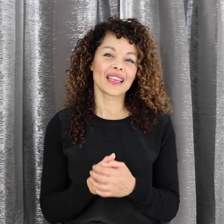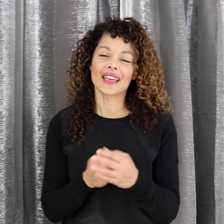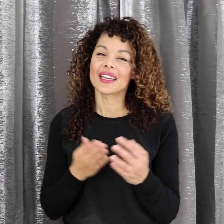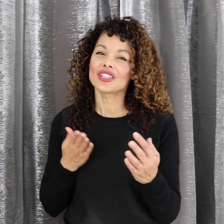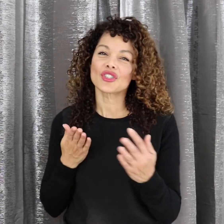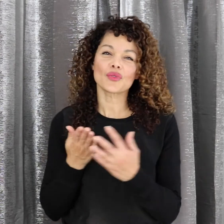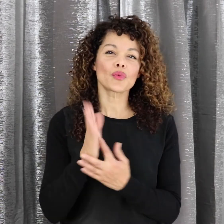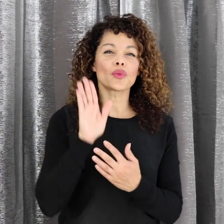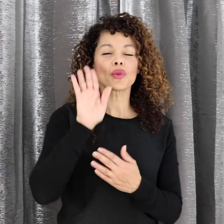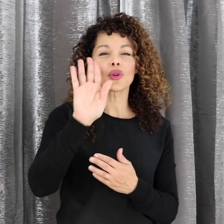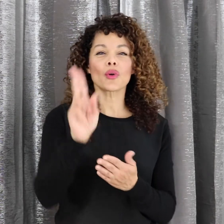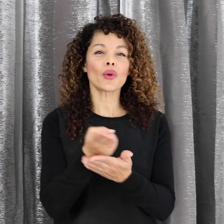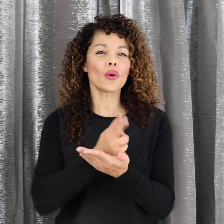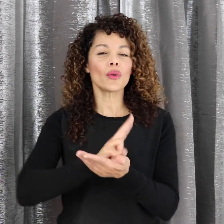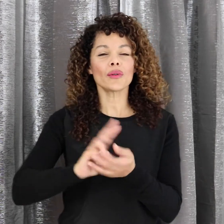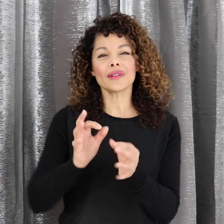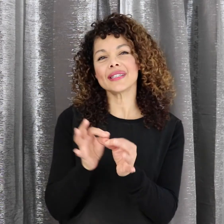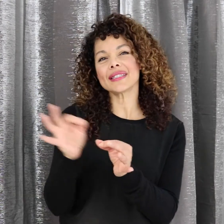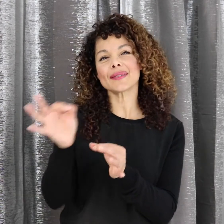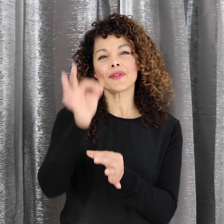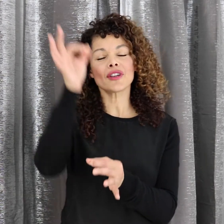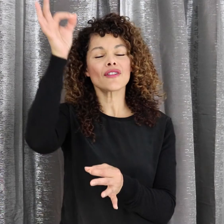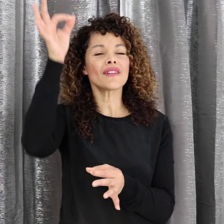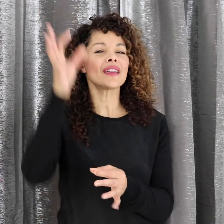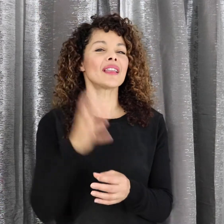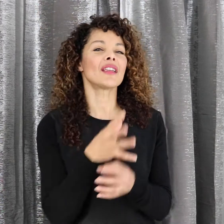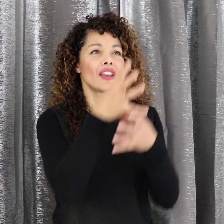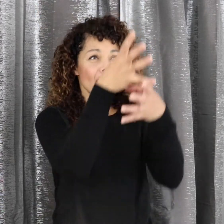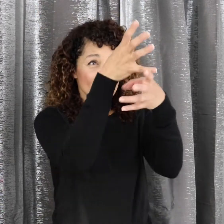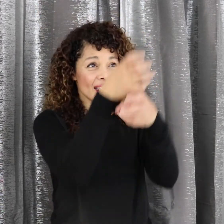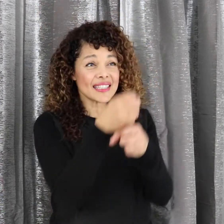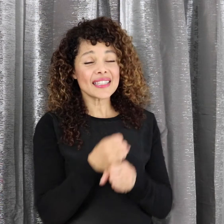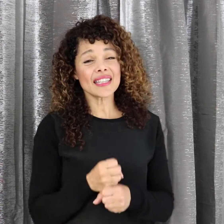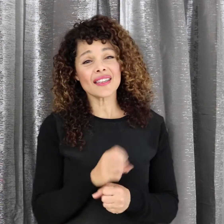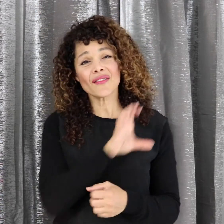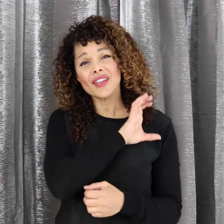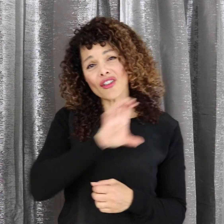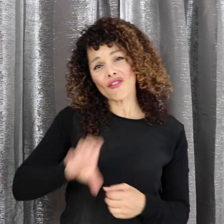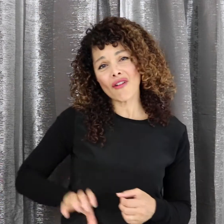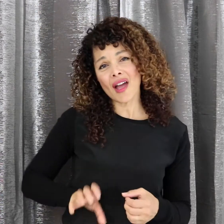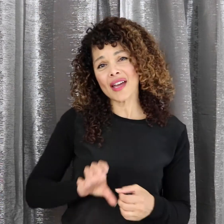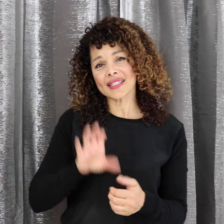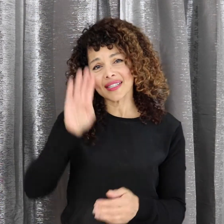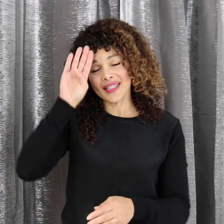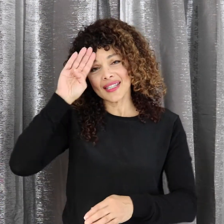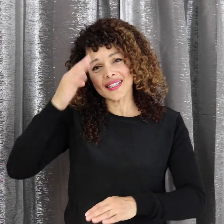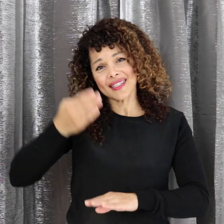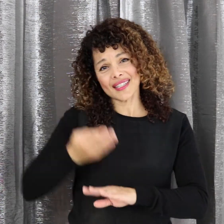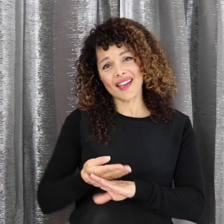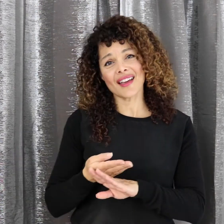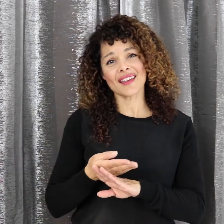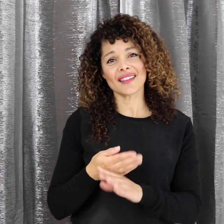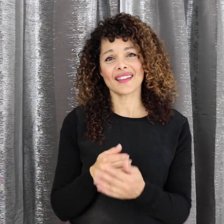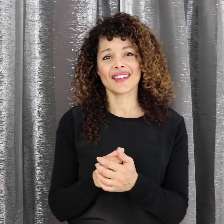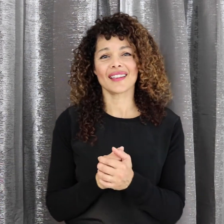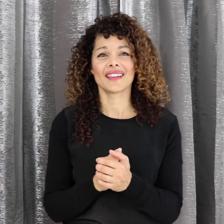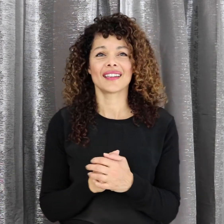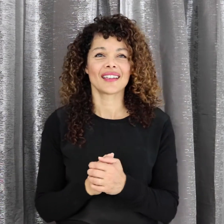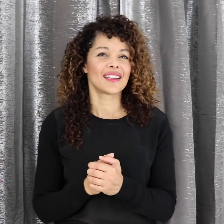Through Your Holy Spirit Conceiving Christ the Son